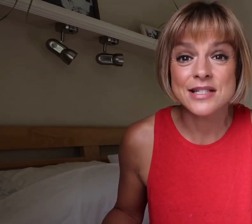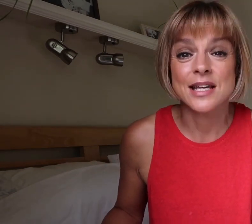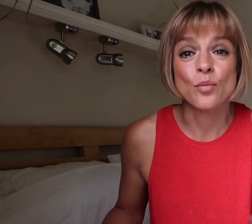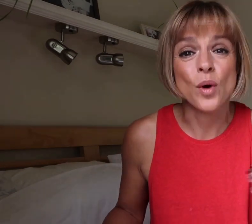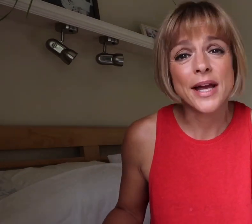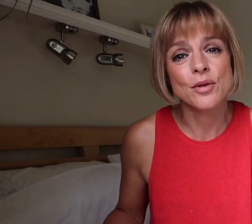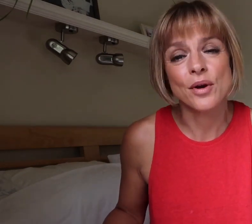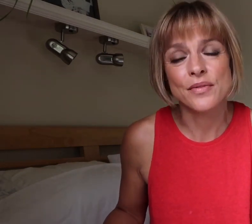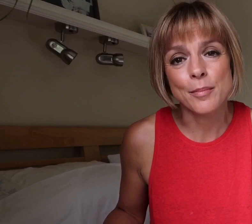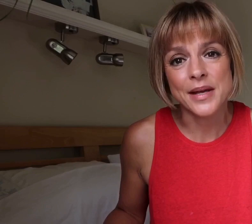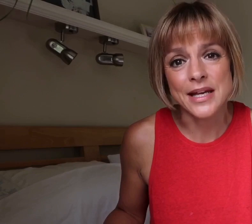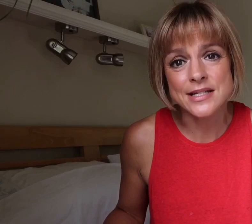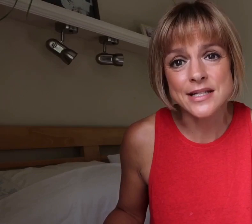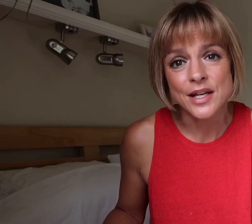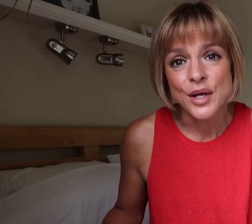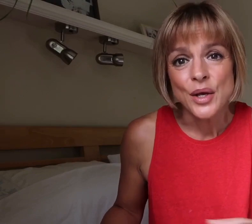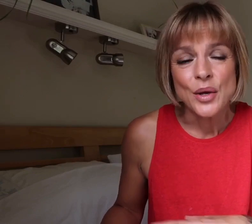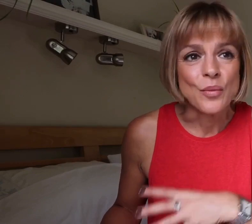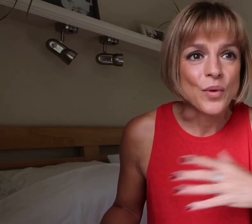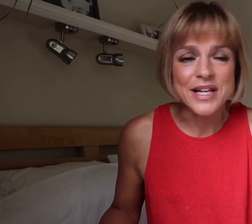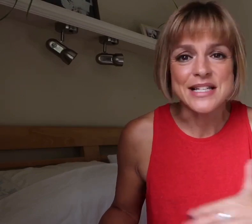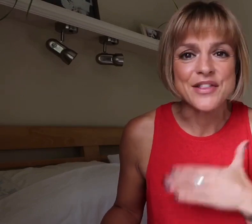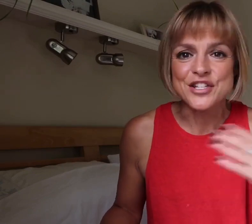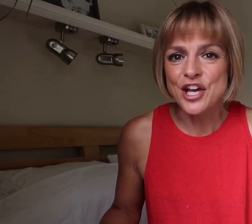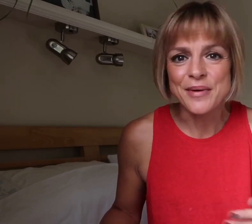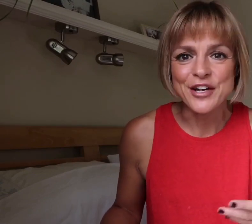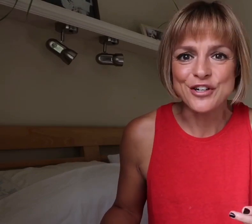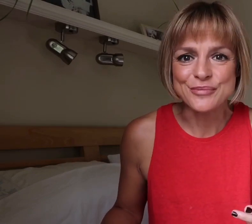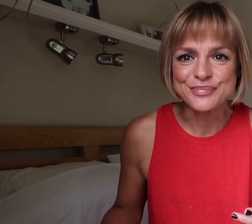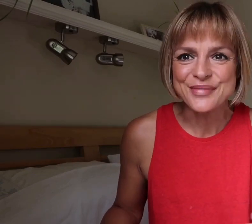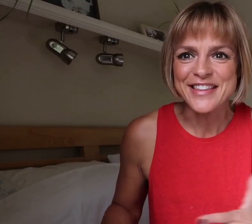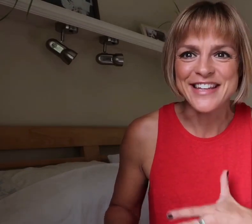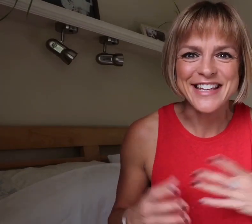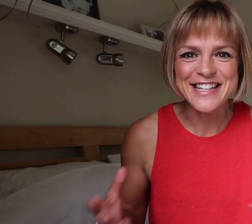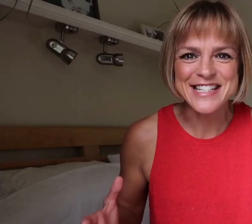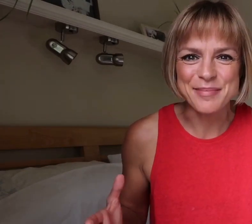him why he wrote that piece, what is it that's going on that needs to be